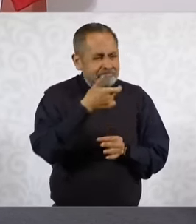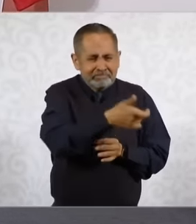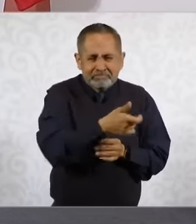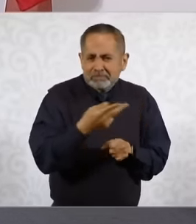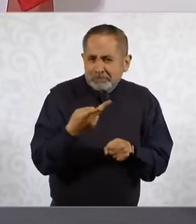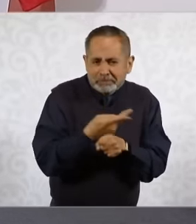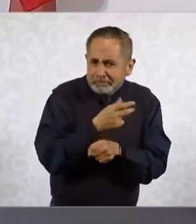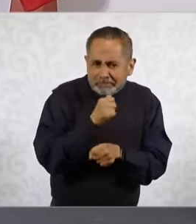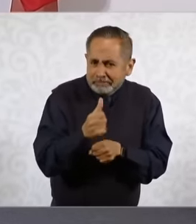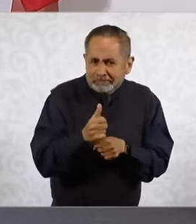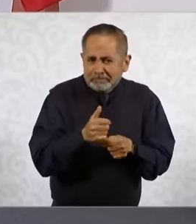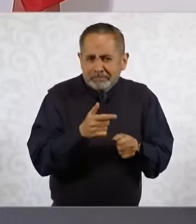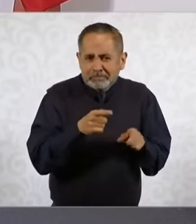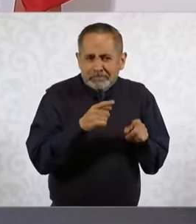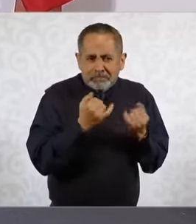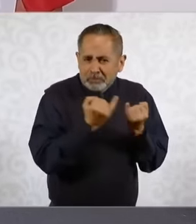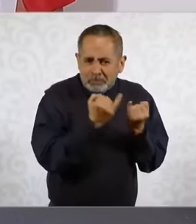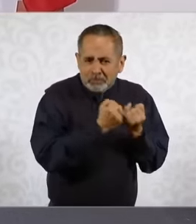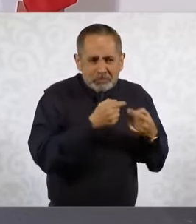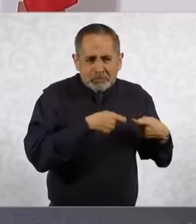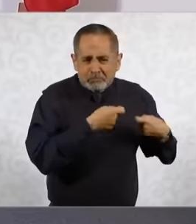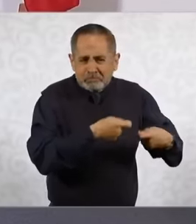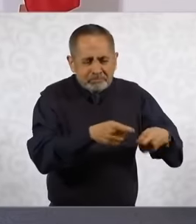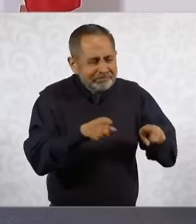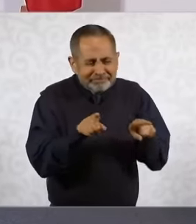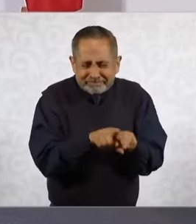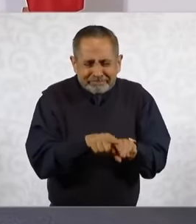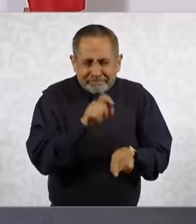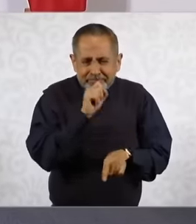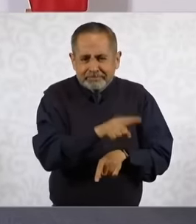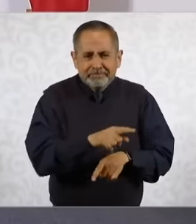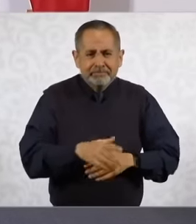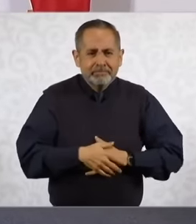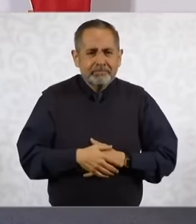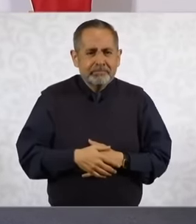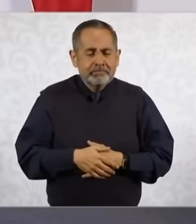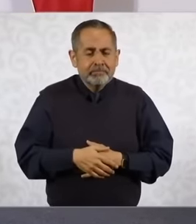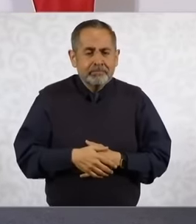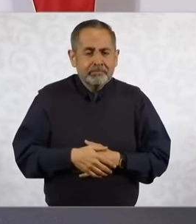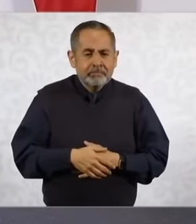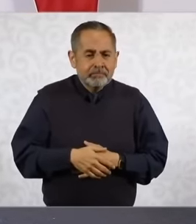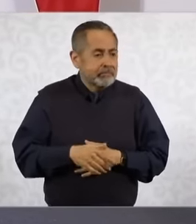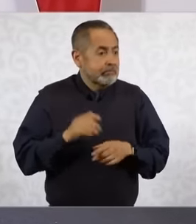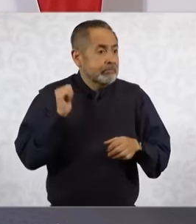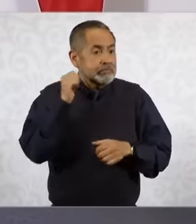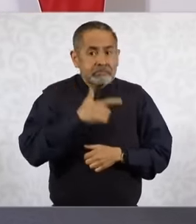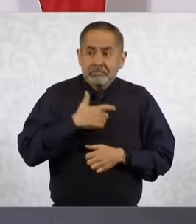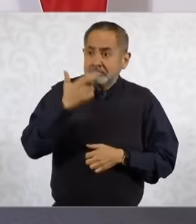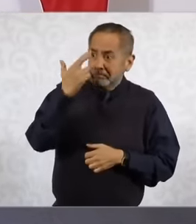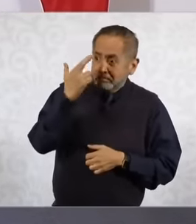and there is no reason for them to be unemployed